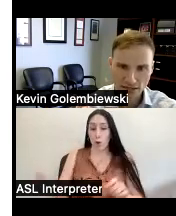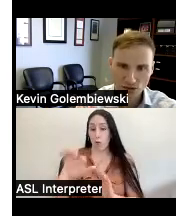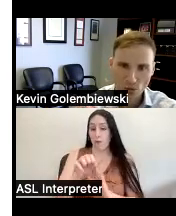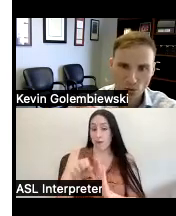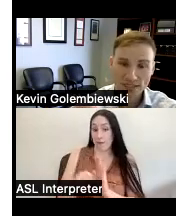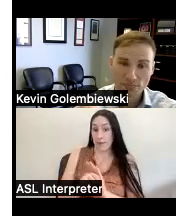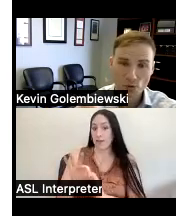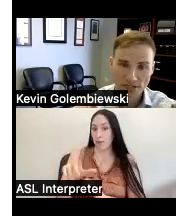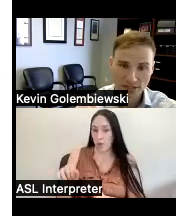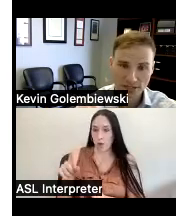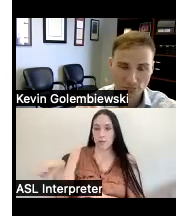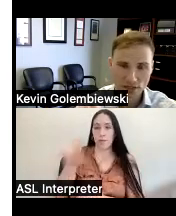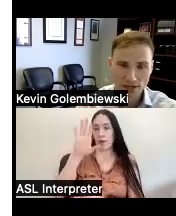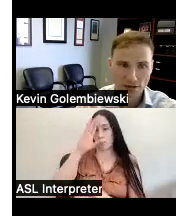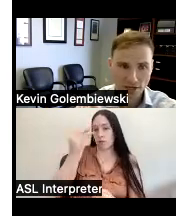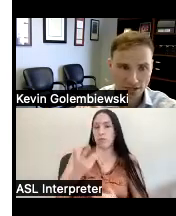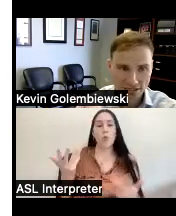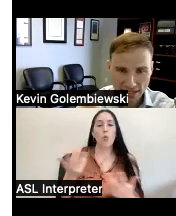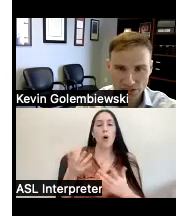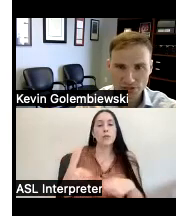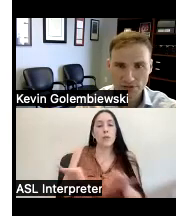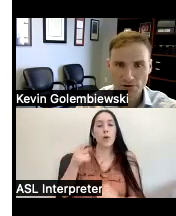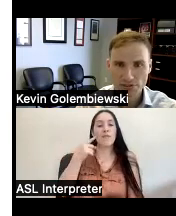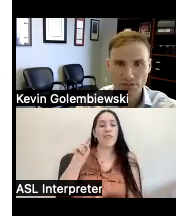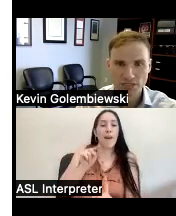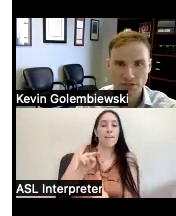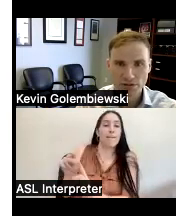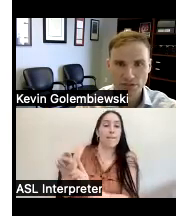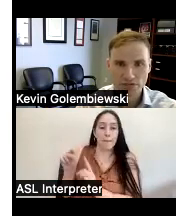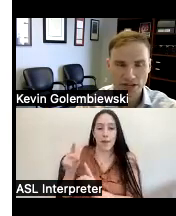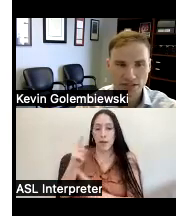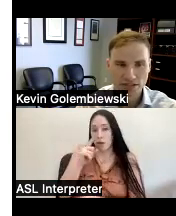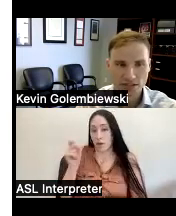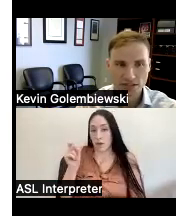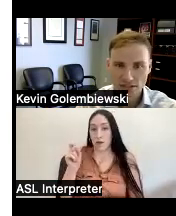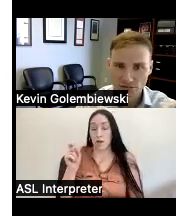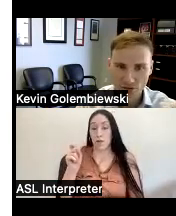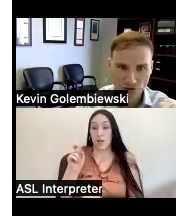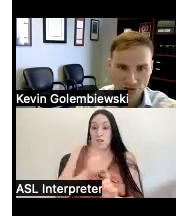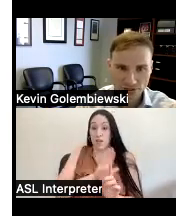us what's important to them because the issues that persons with disabilities face is diverse